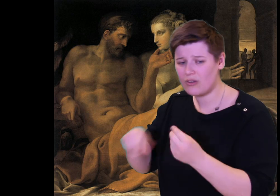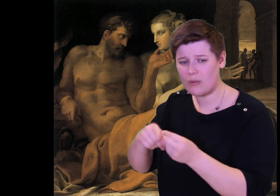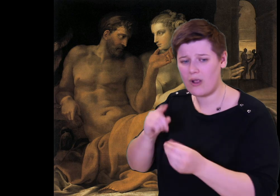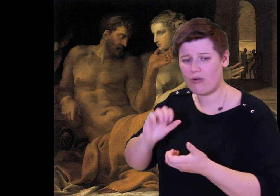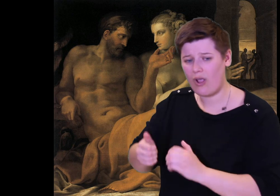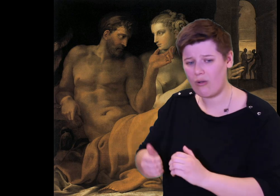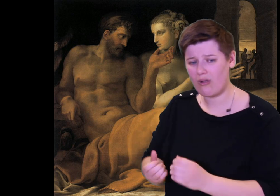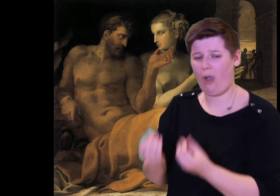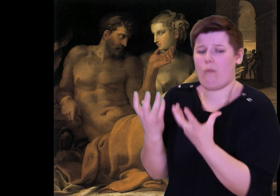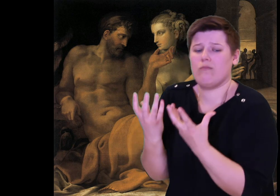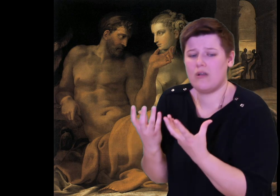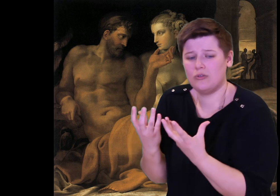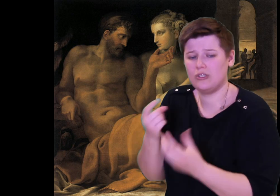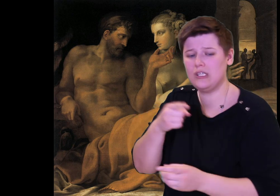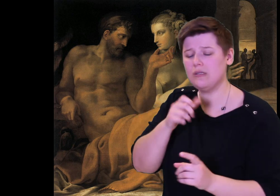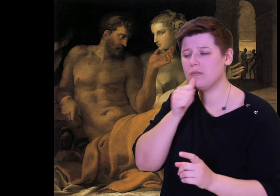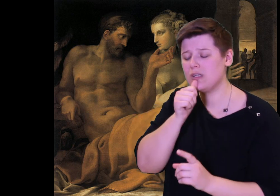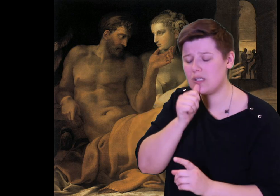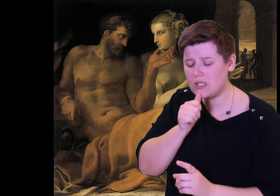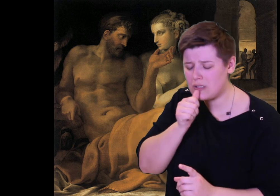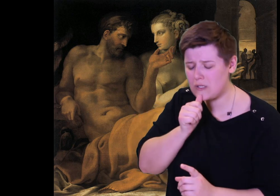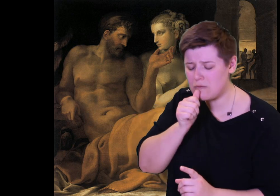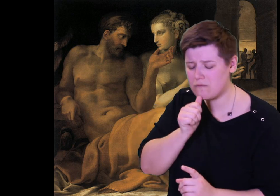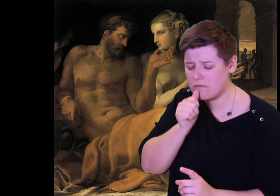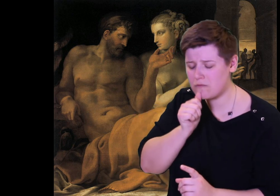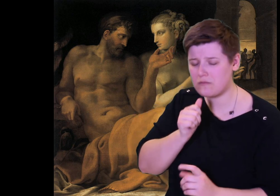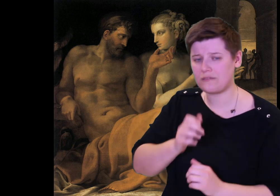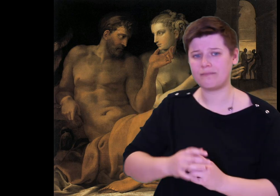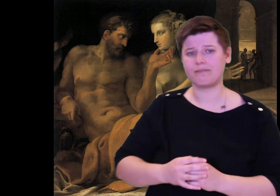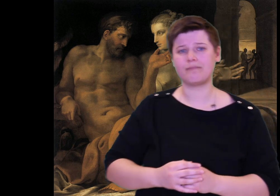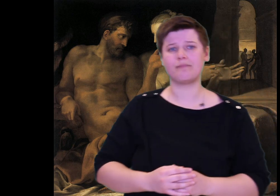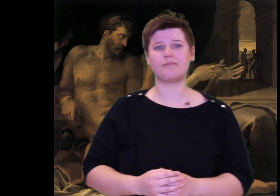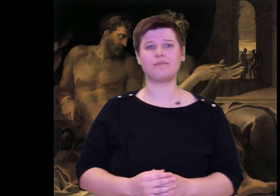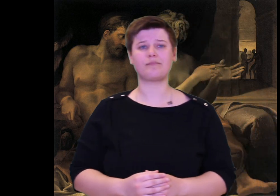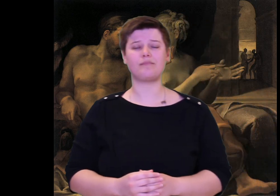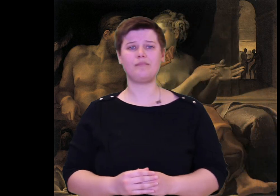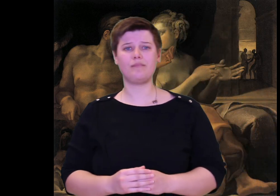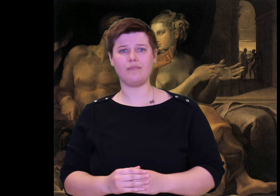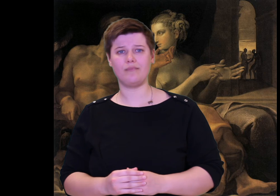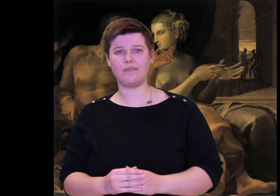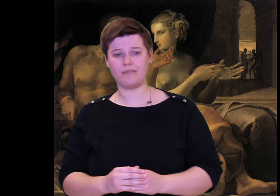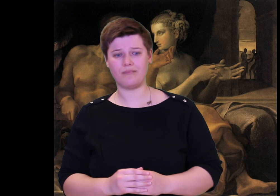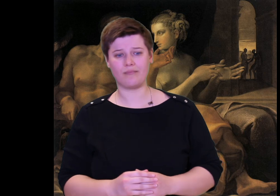he had endured himself. She loved to listen, and she did not fall asleep until